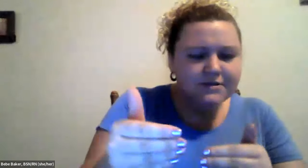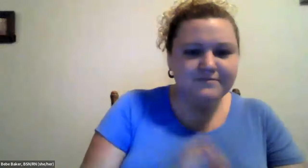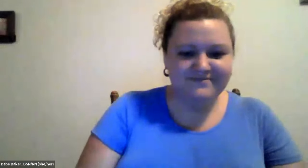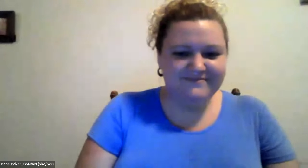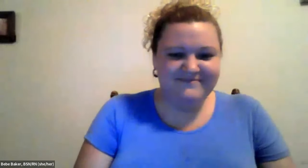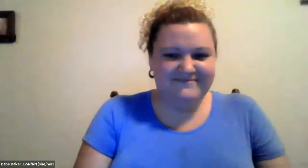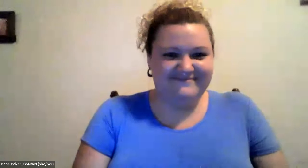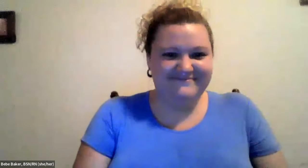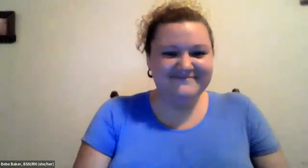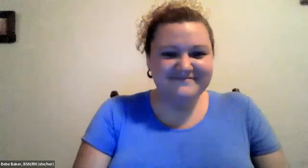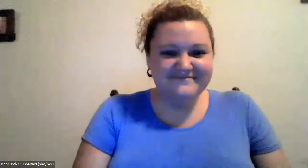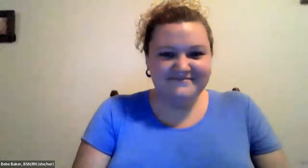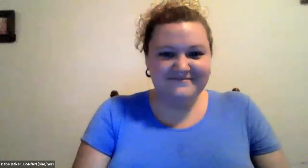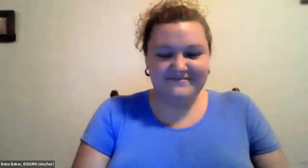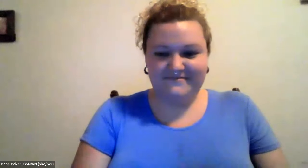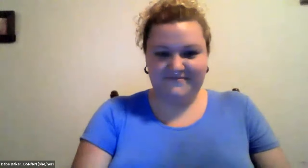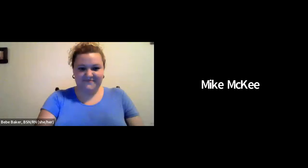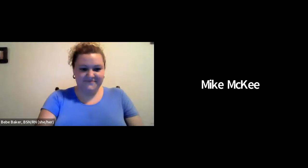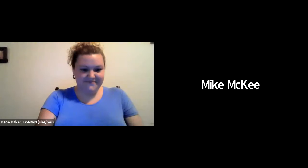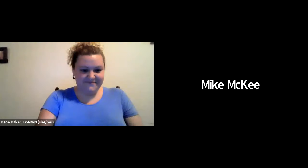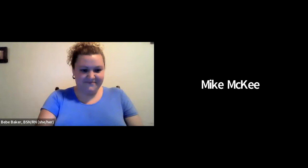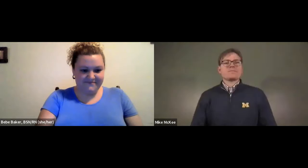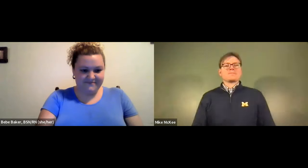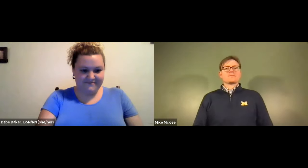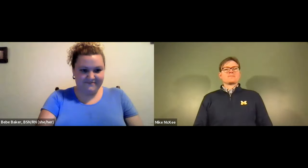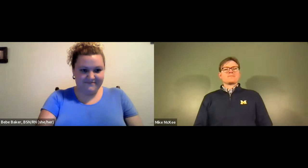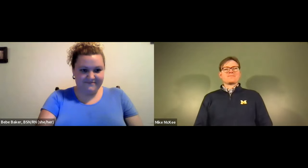Cristine Saunders: So I don't know who's supposed to be go next, but I will turn it over to them our next presenter.